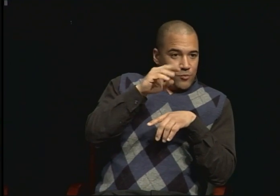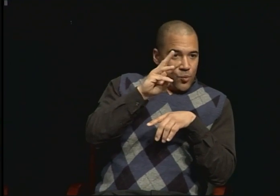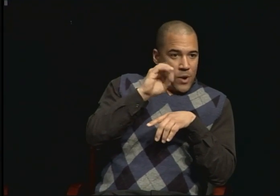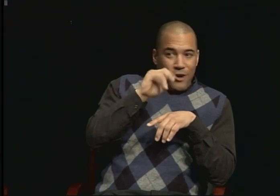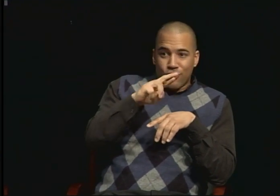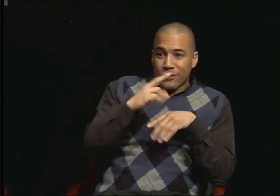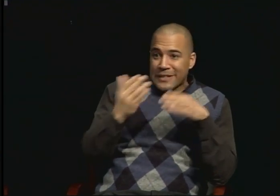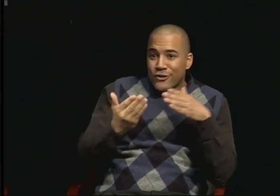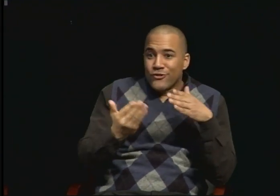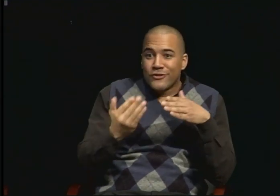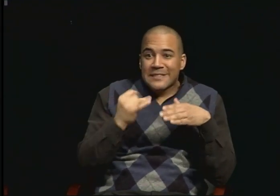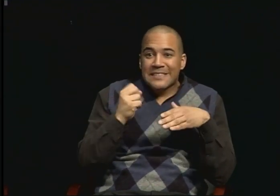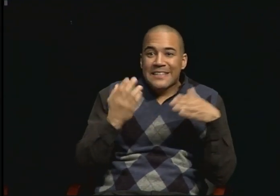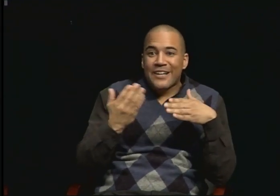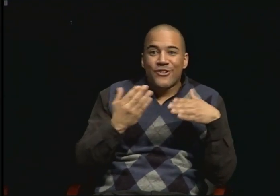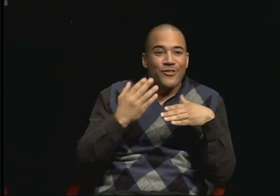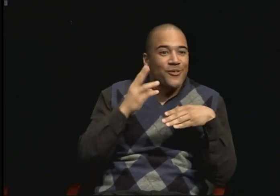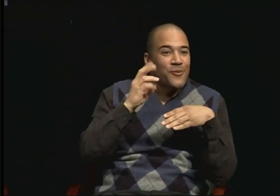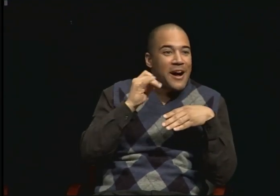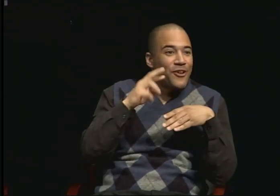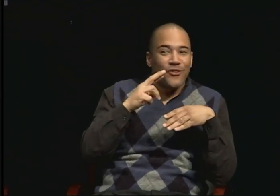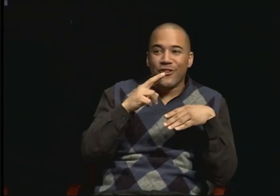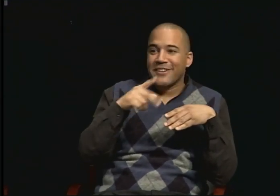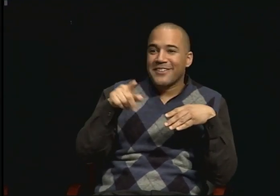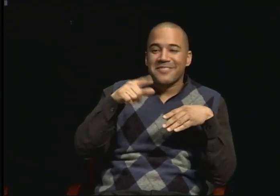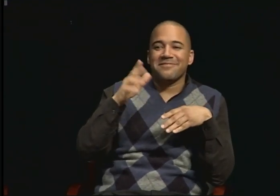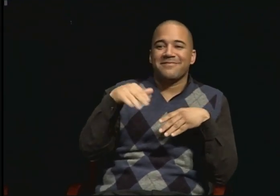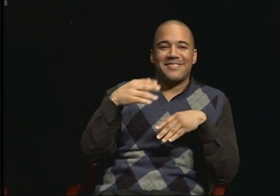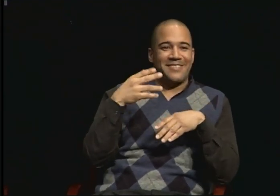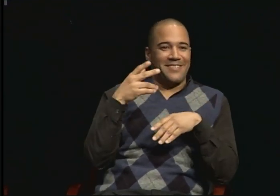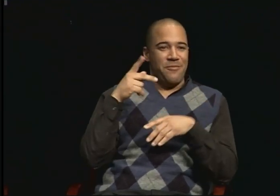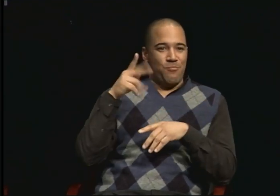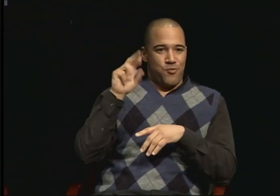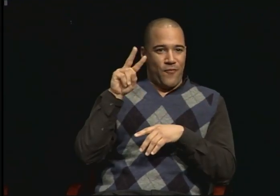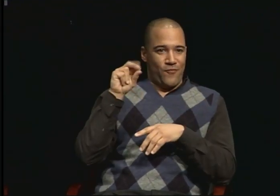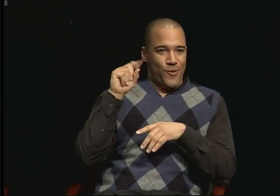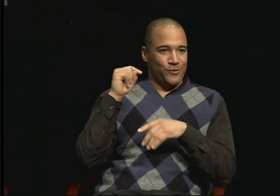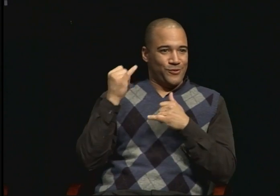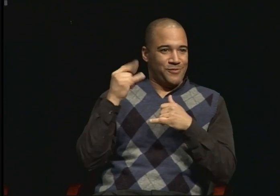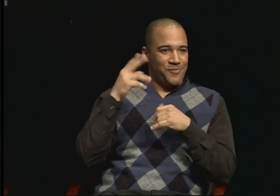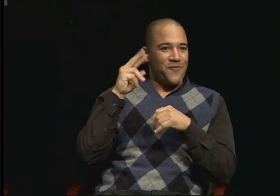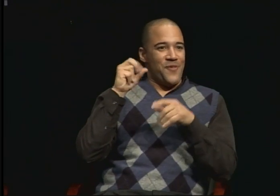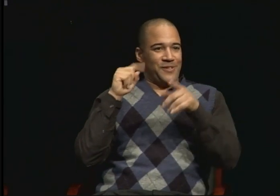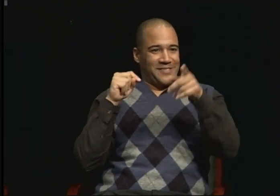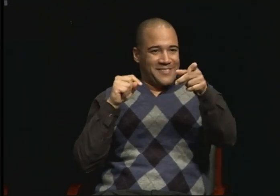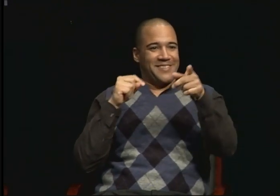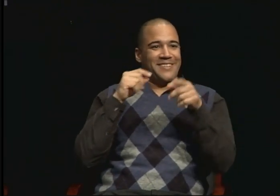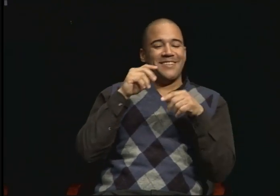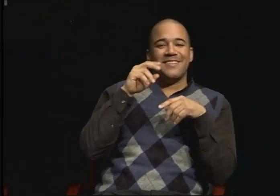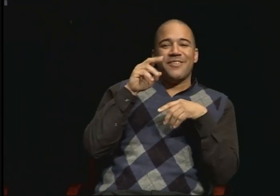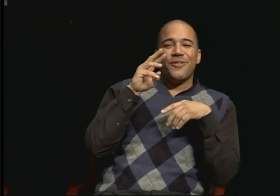Yes, he is. Great; great. Actually Dr. Weiner told me: You know that you can --